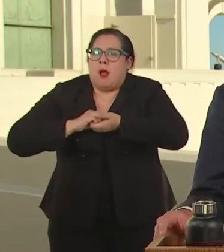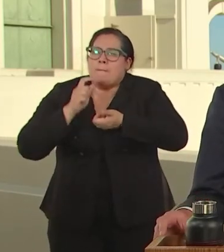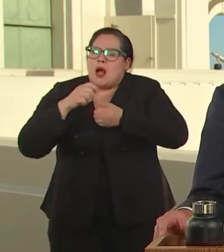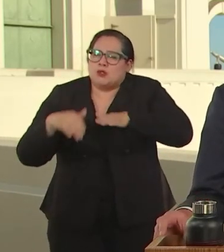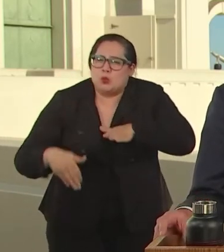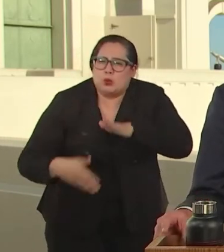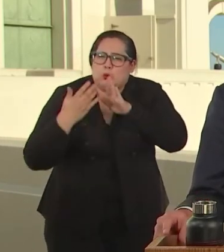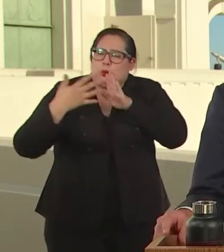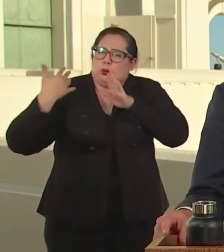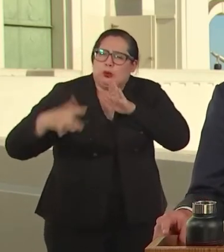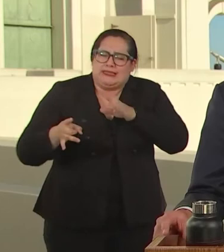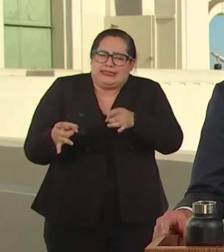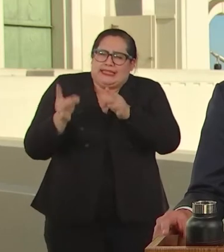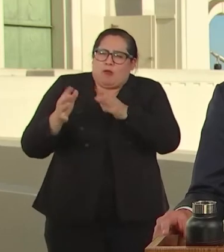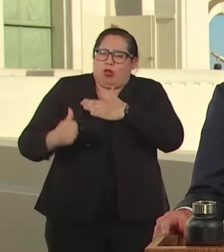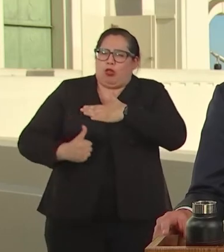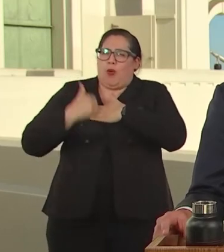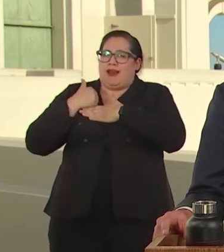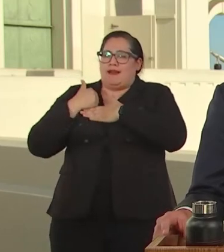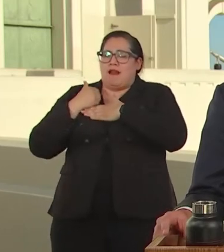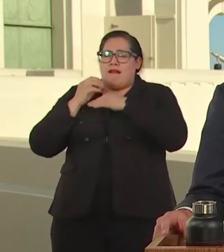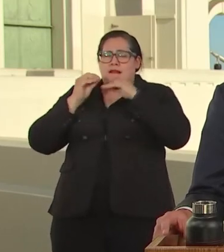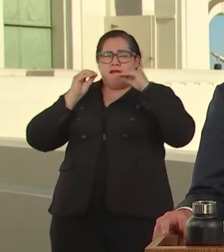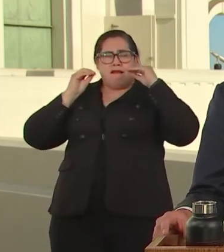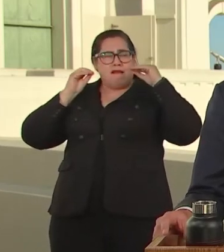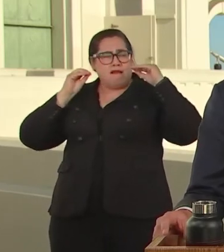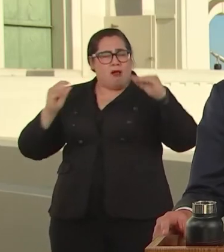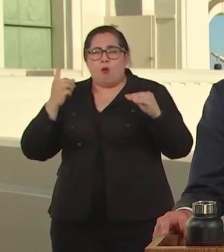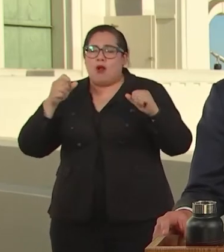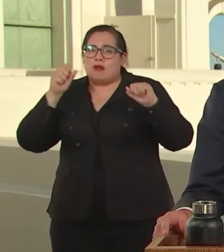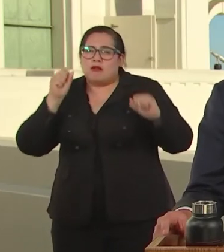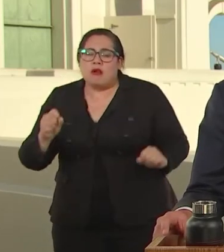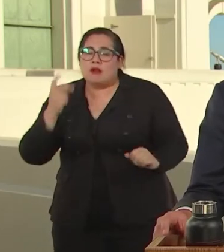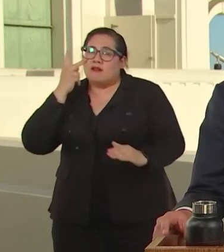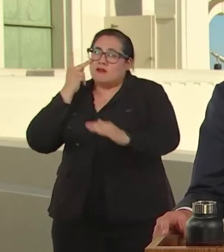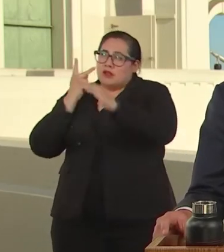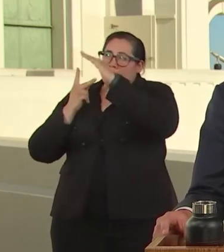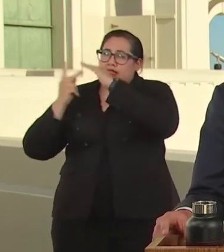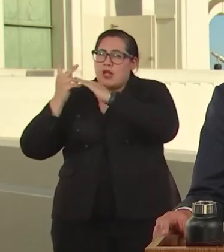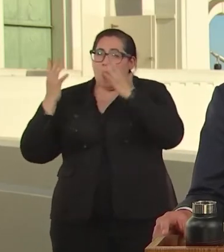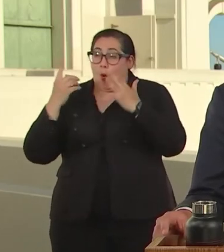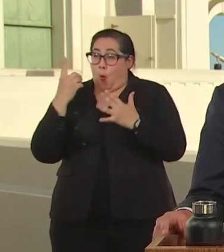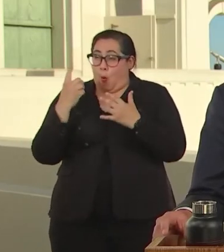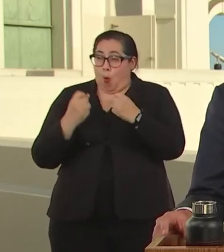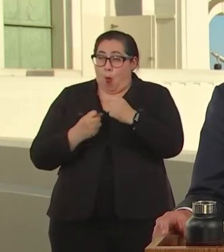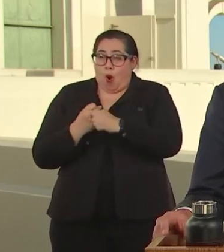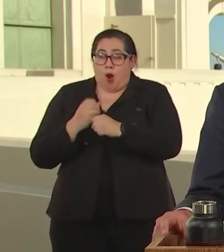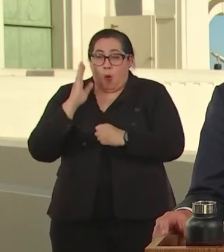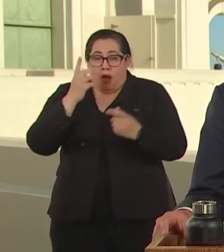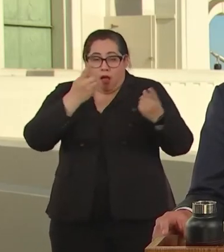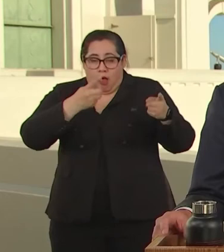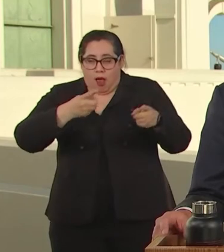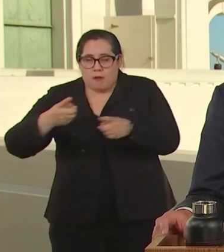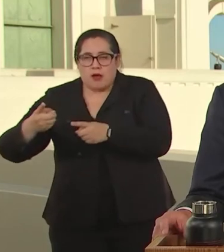NONE OF US COULD HAVE FORESEEN WHAT THIS YEAR WOULD HOLD. WE WEPT THROUGH DAILY DEATH